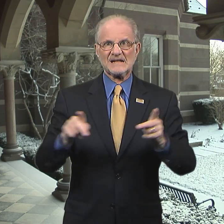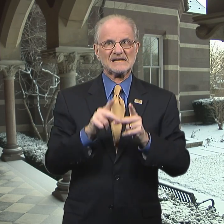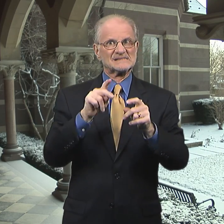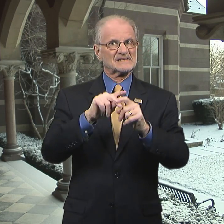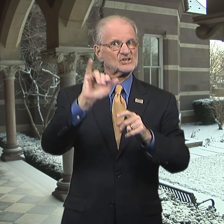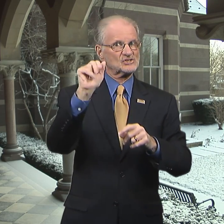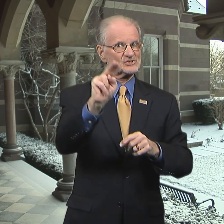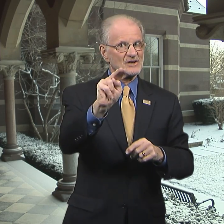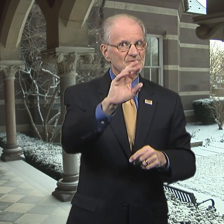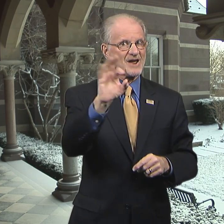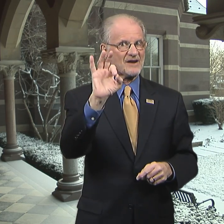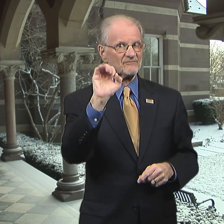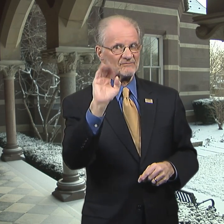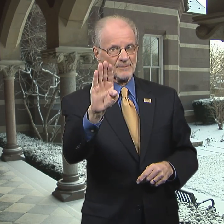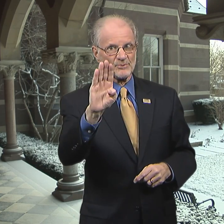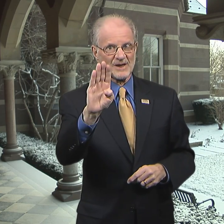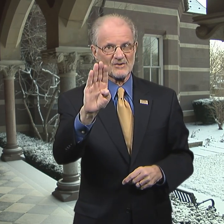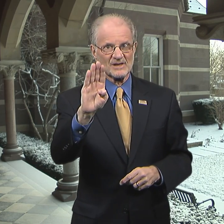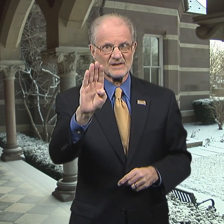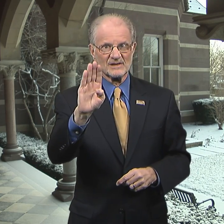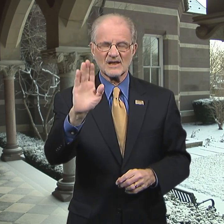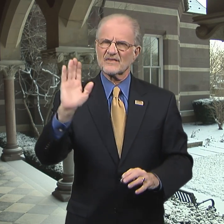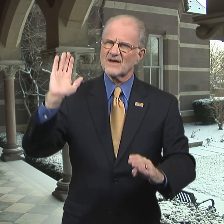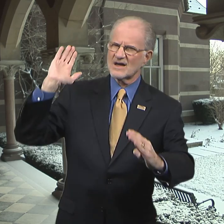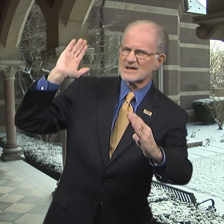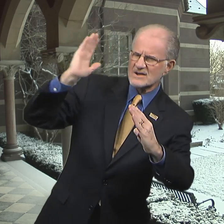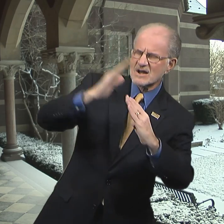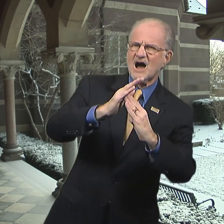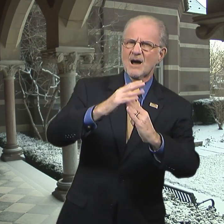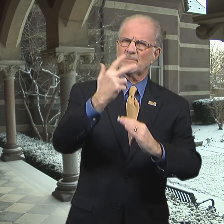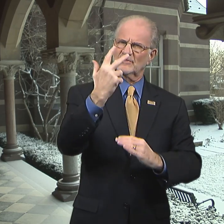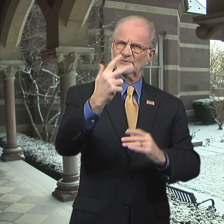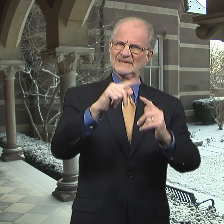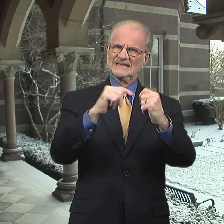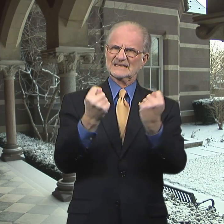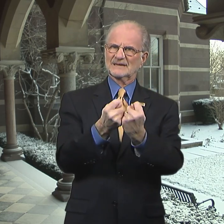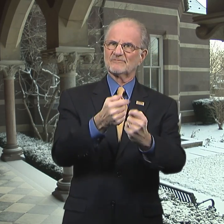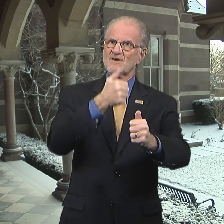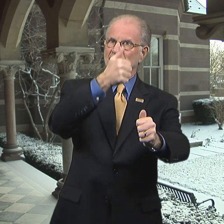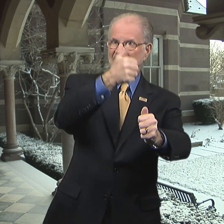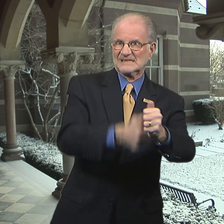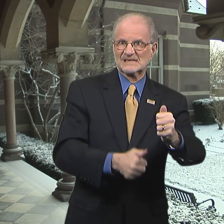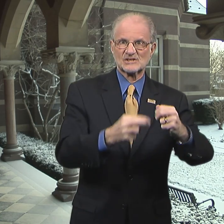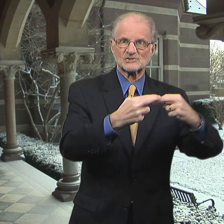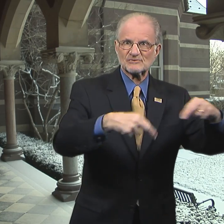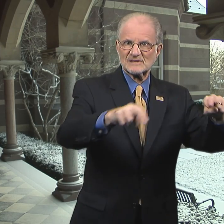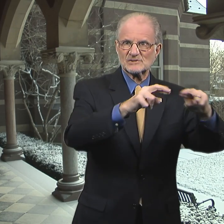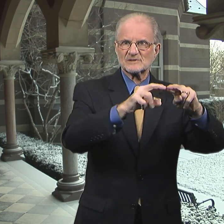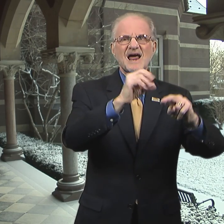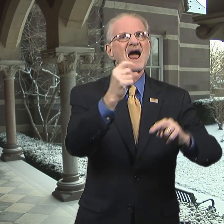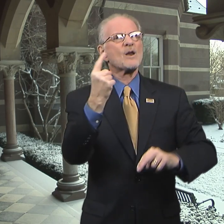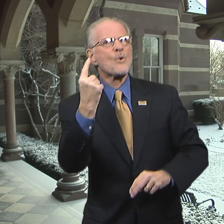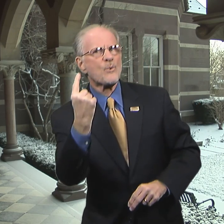in January and February. The top three teams from each region